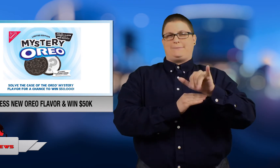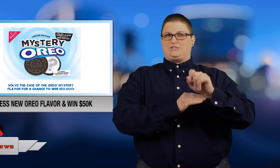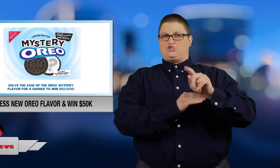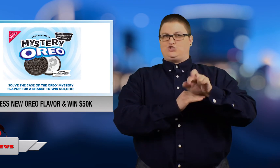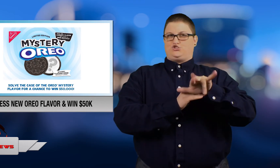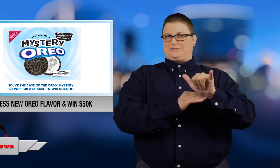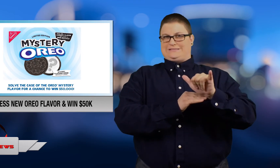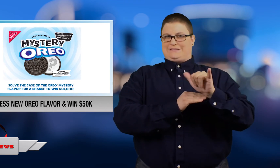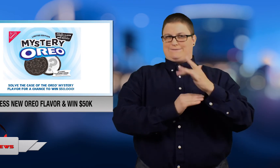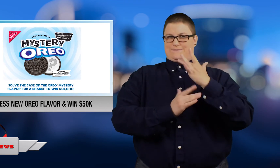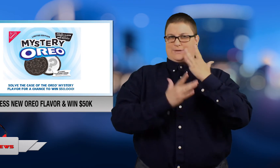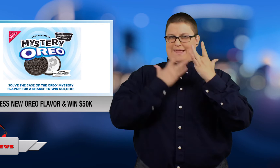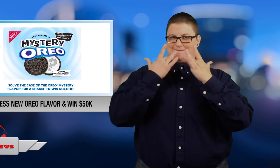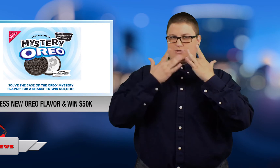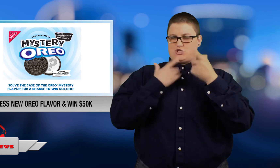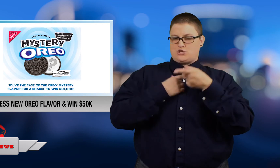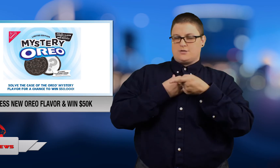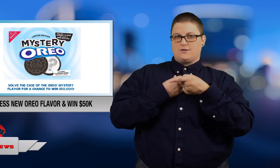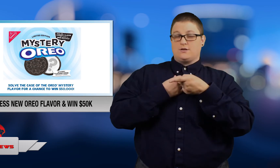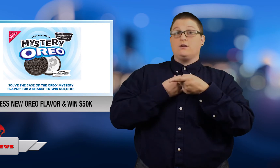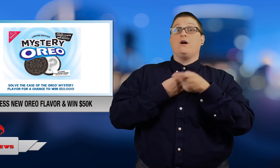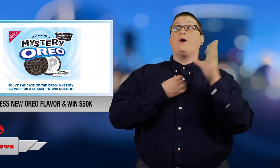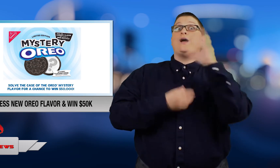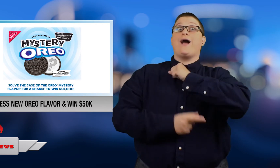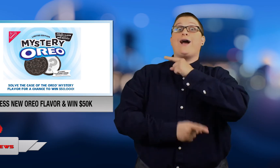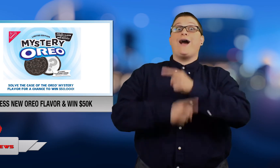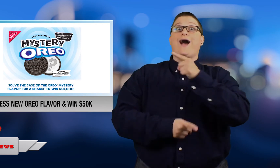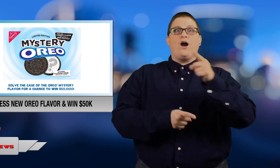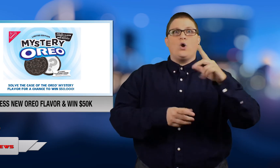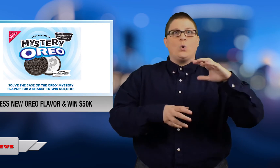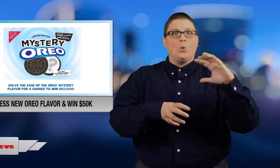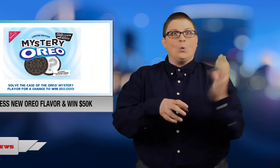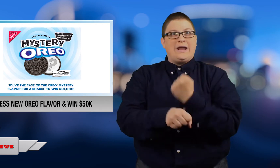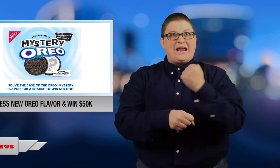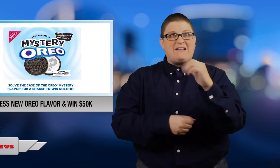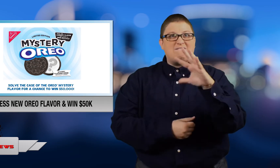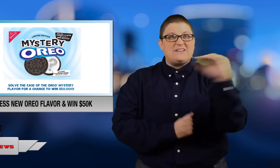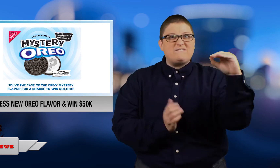mystery flavor could win $50,000.